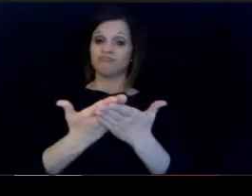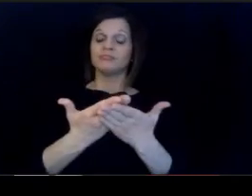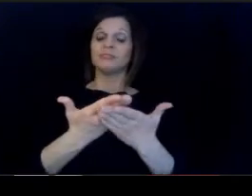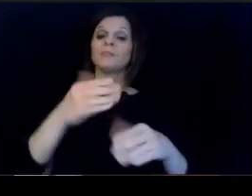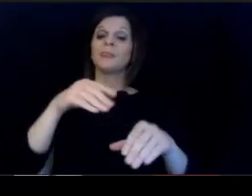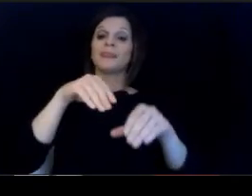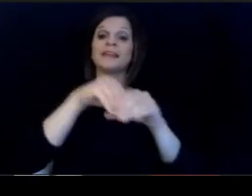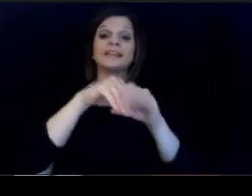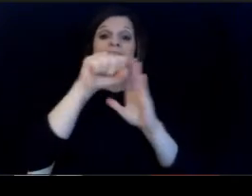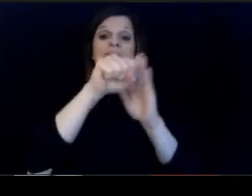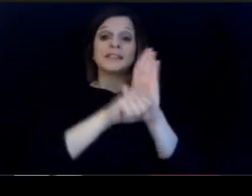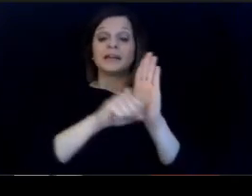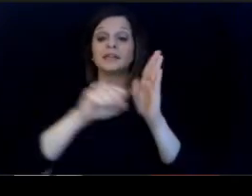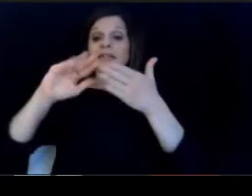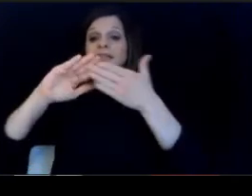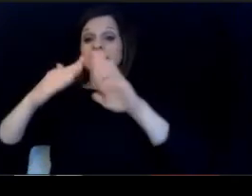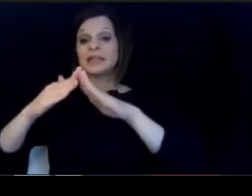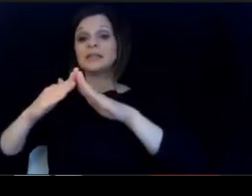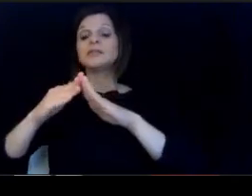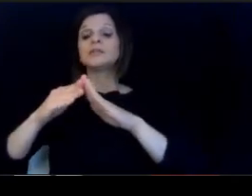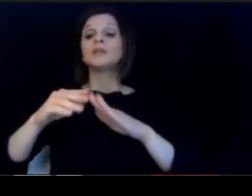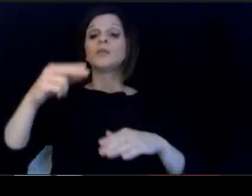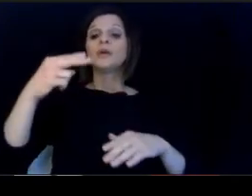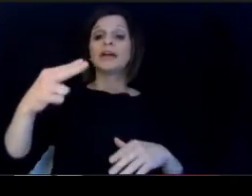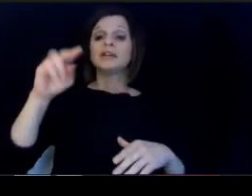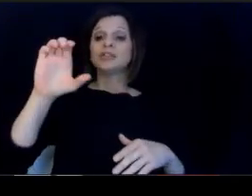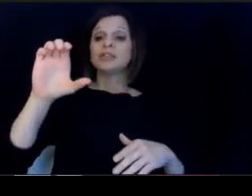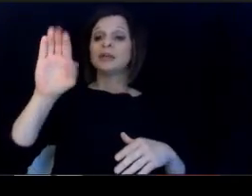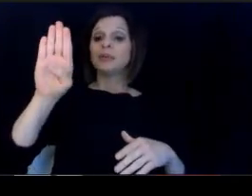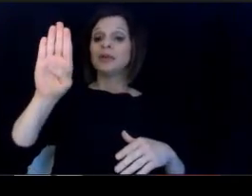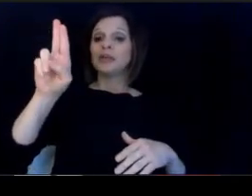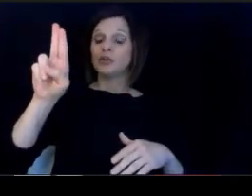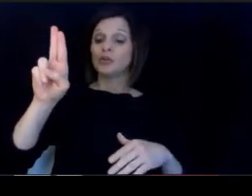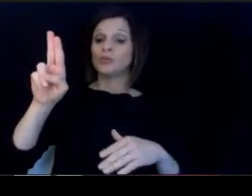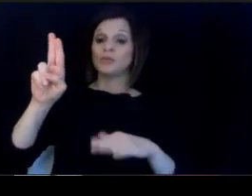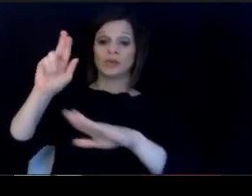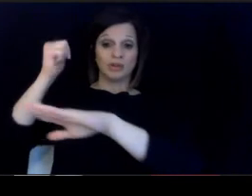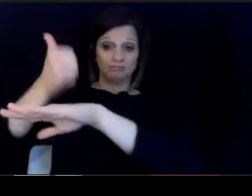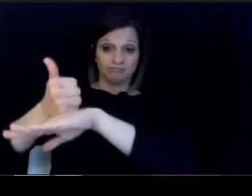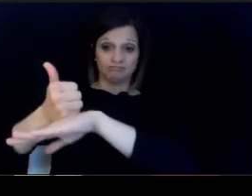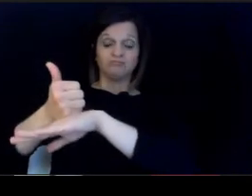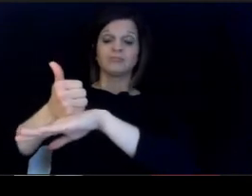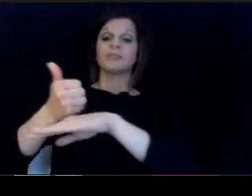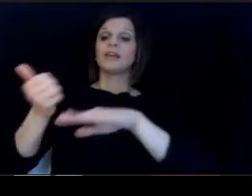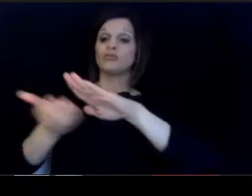states and cities where there where. HBC use exist and are viable.